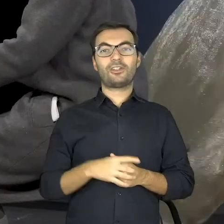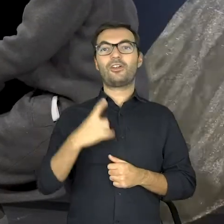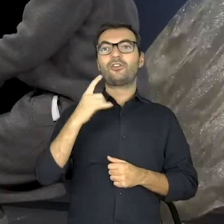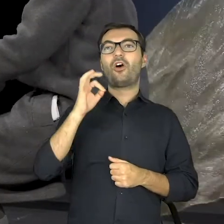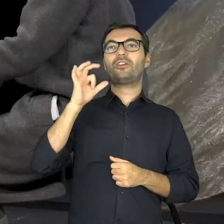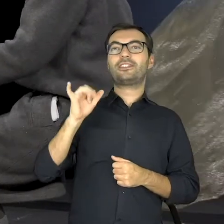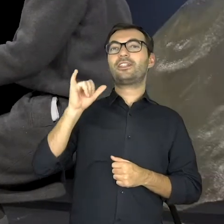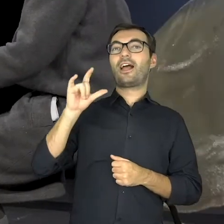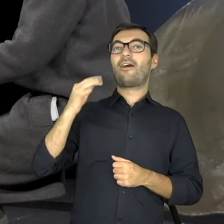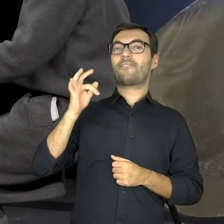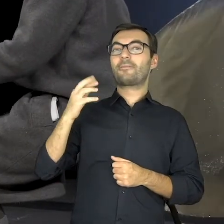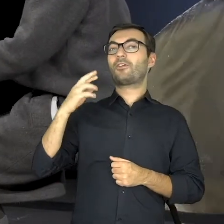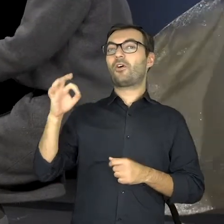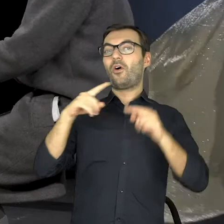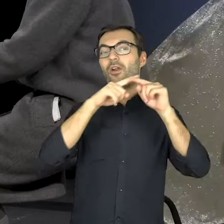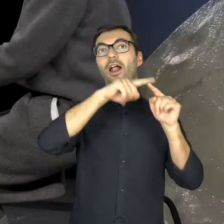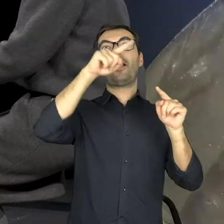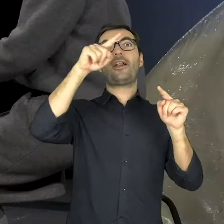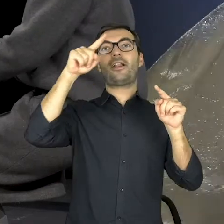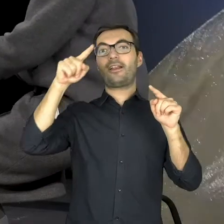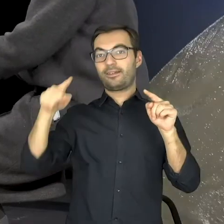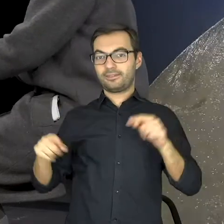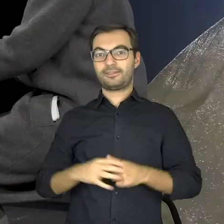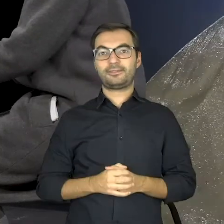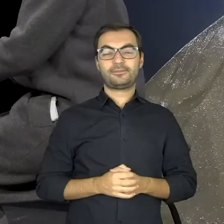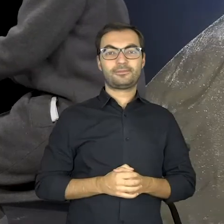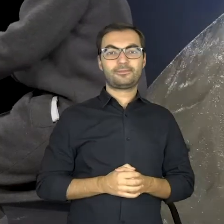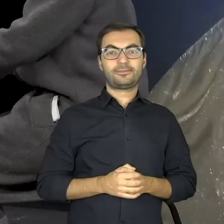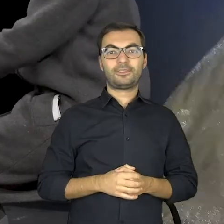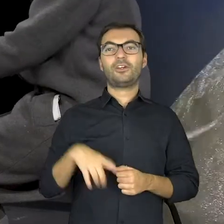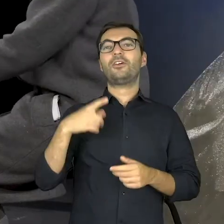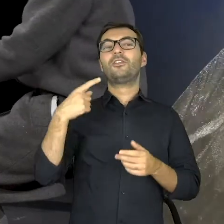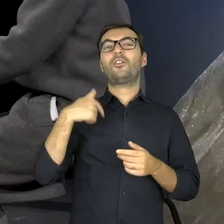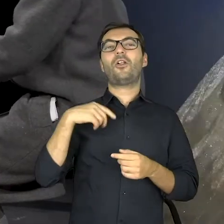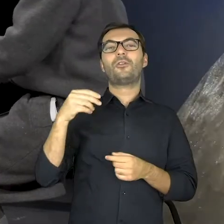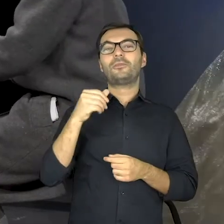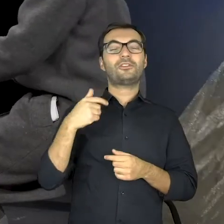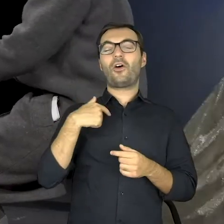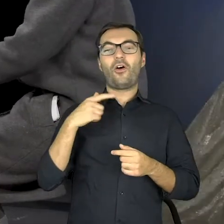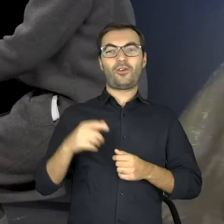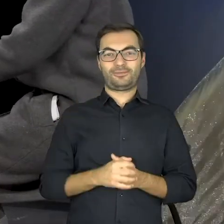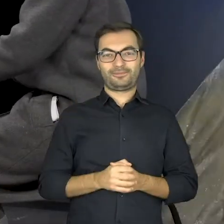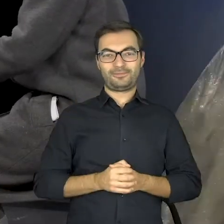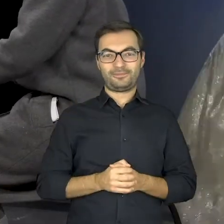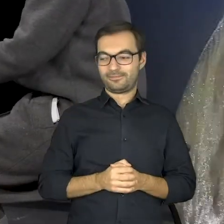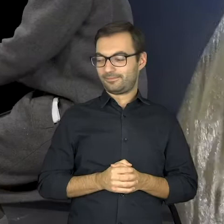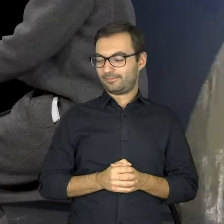do-si-la-sol-fa-mi-re-do Do-mi-sol-mi-do